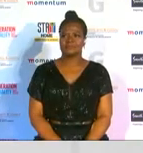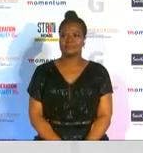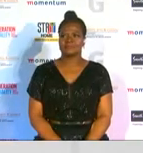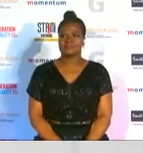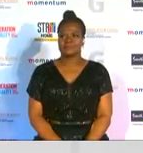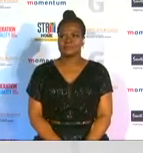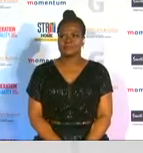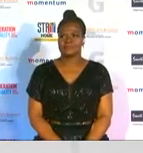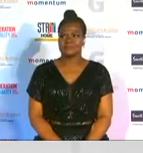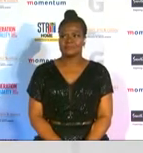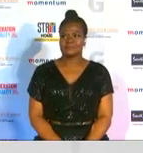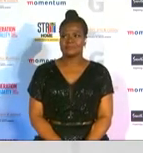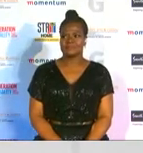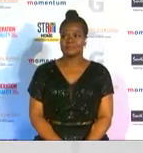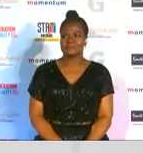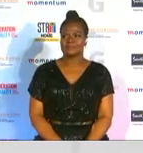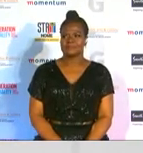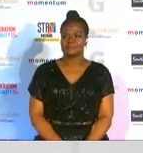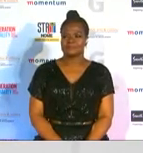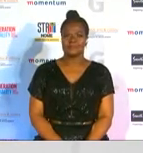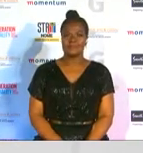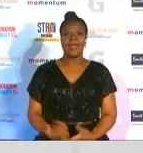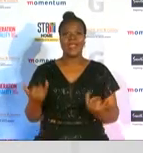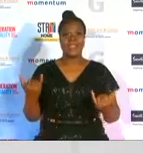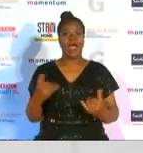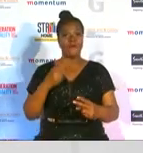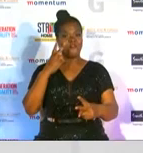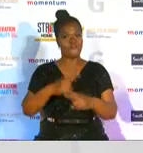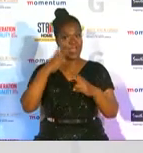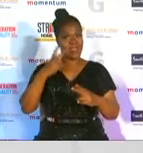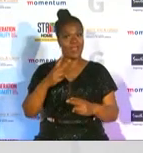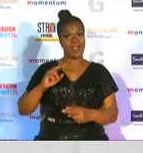is yet to make in the industry now for the final woman in media award